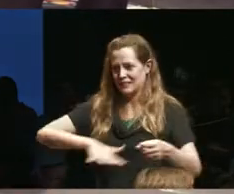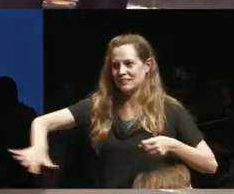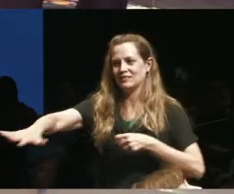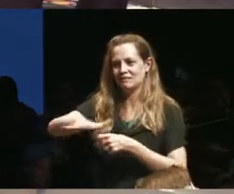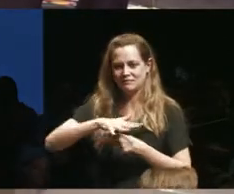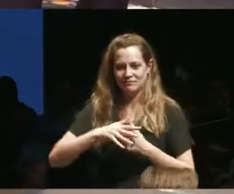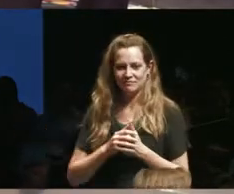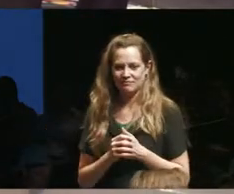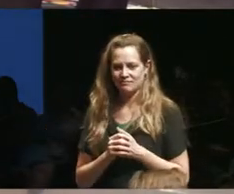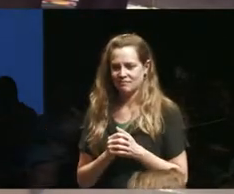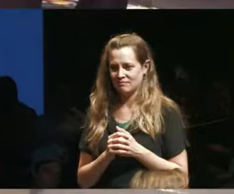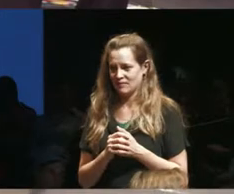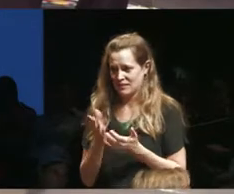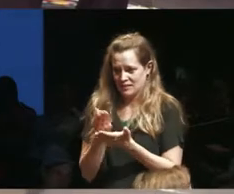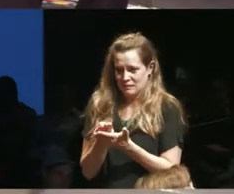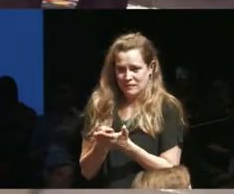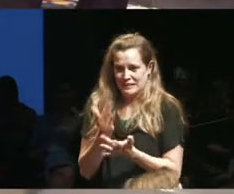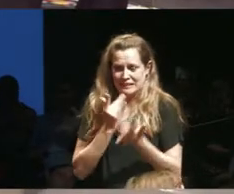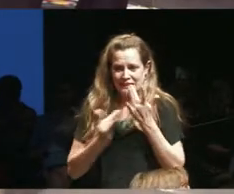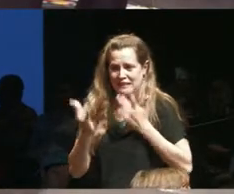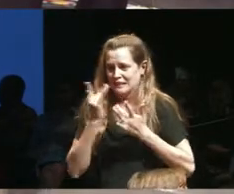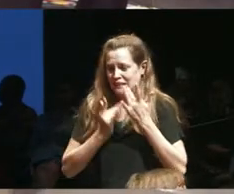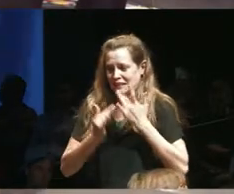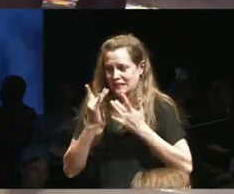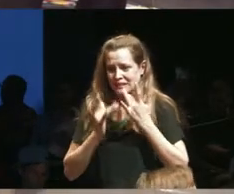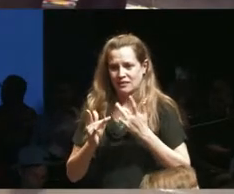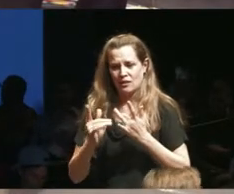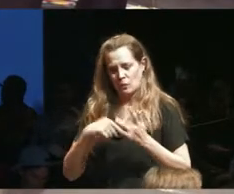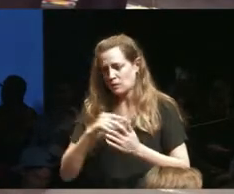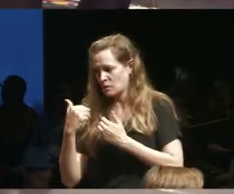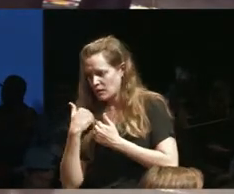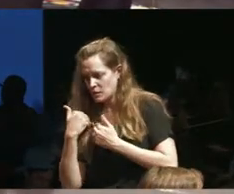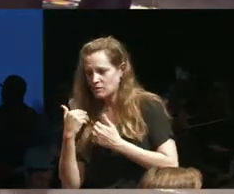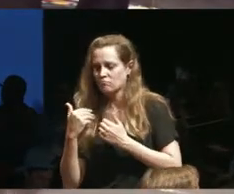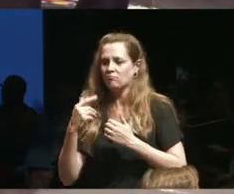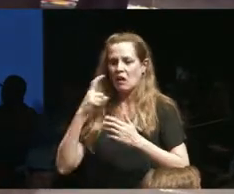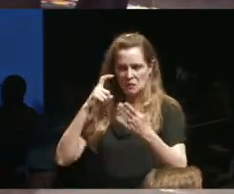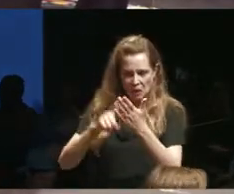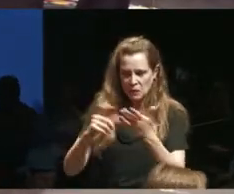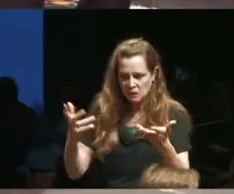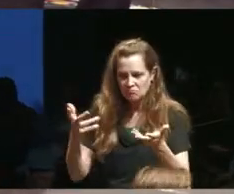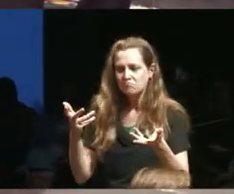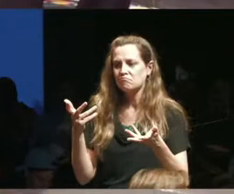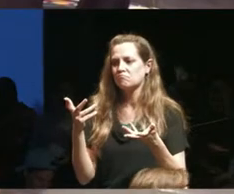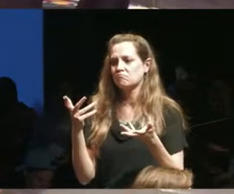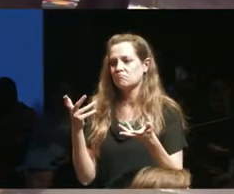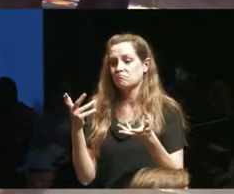scarcity of resources in a responsible way acknowledging that in theatre we